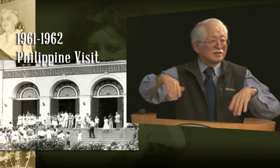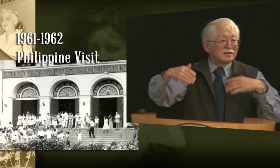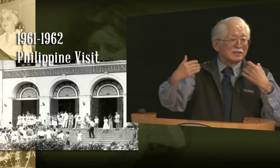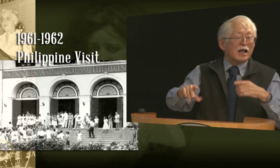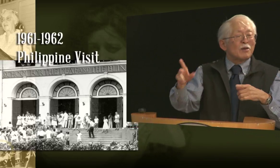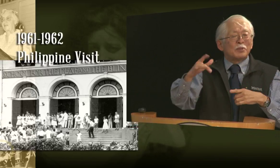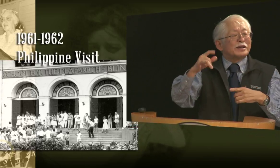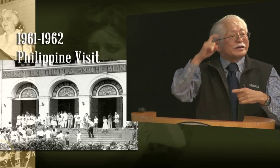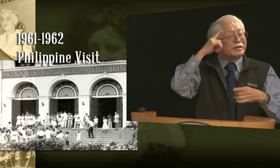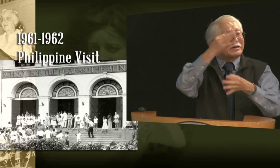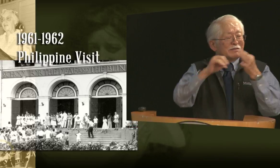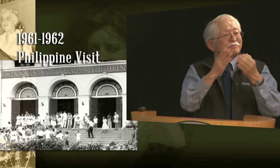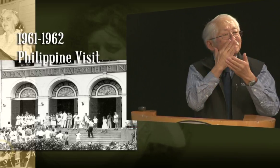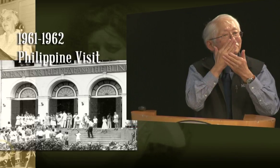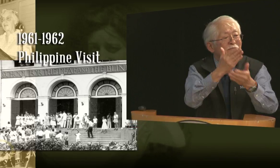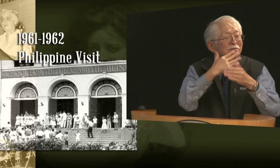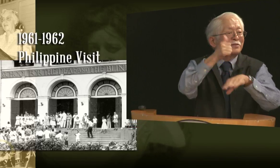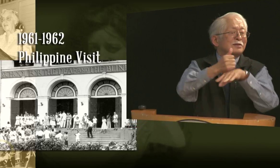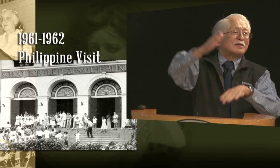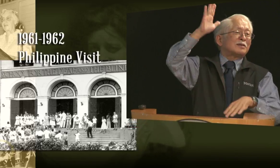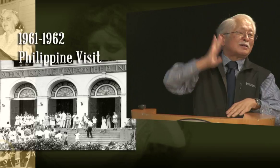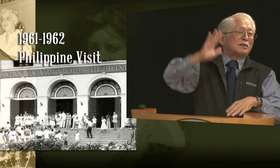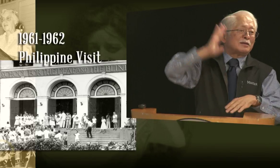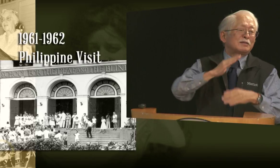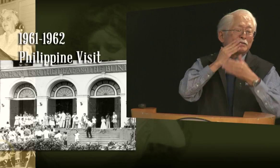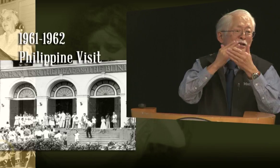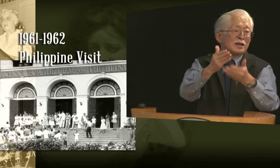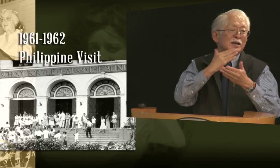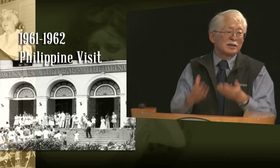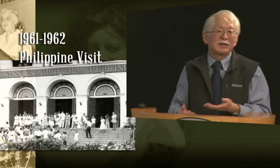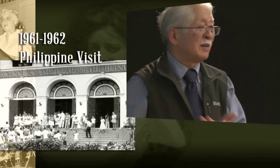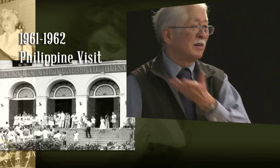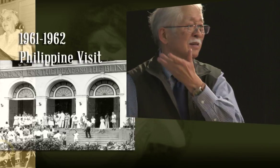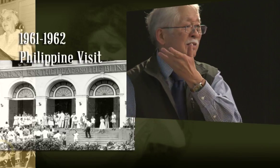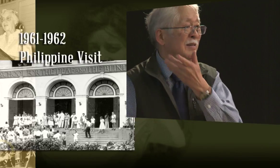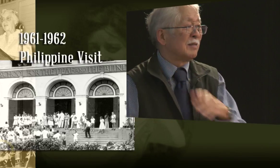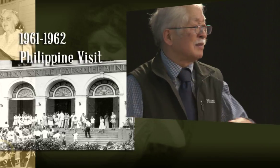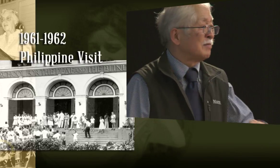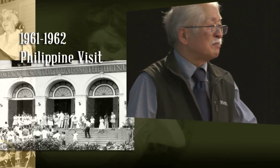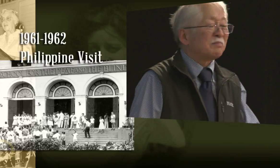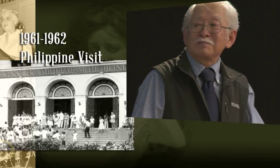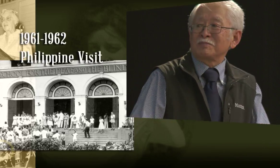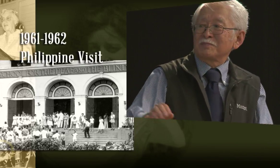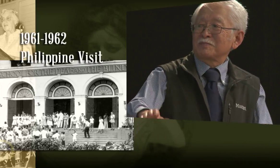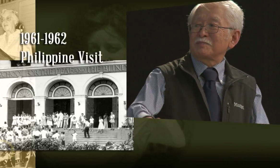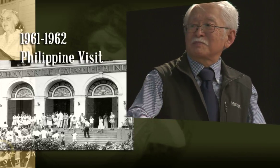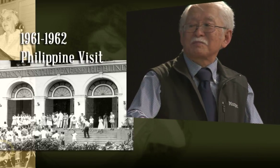throughout various continents. That was their way of thanking her for all the work that she had done so many years ago.